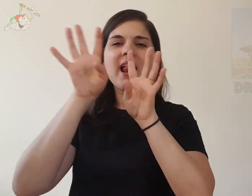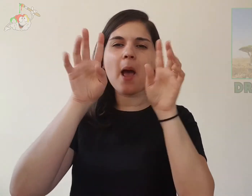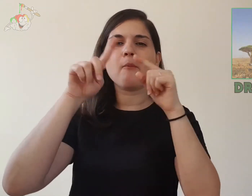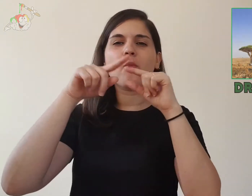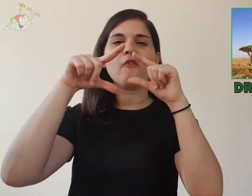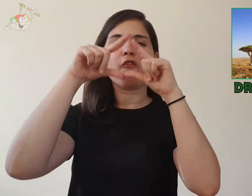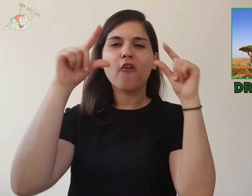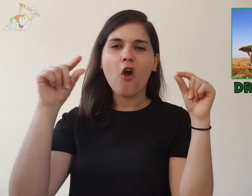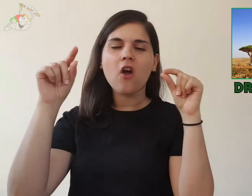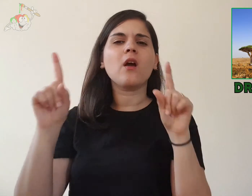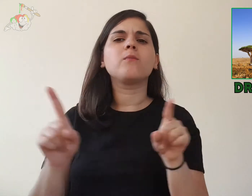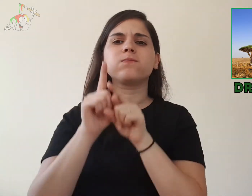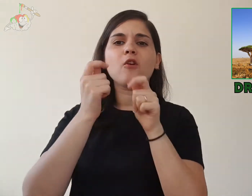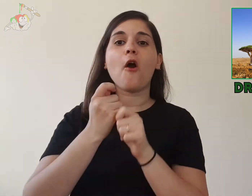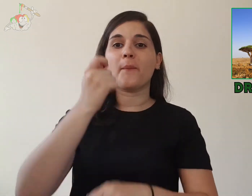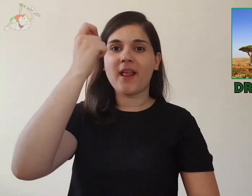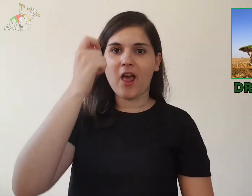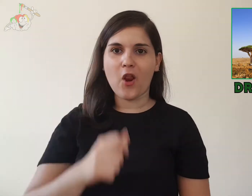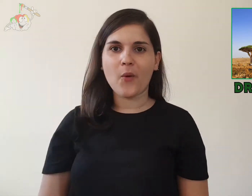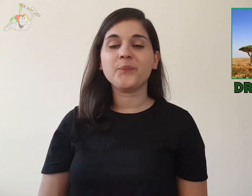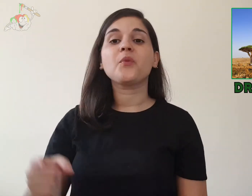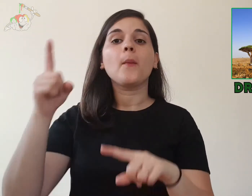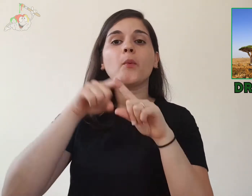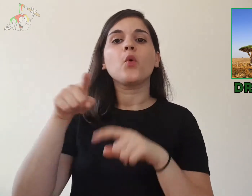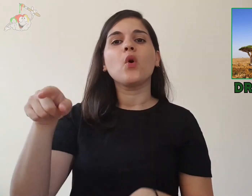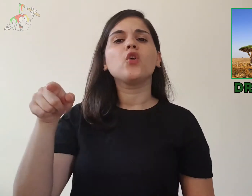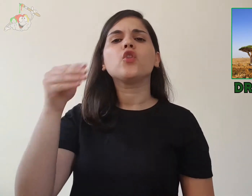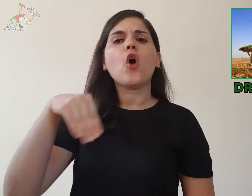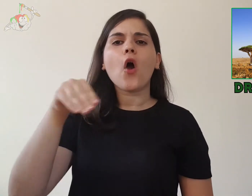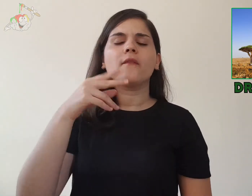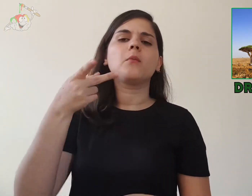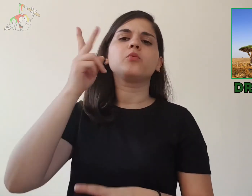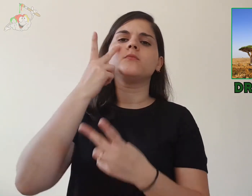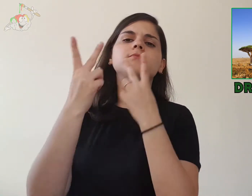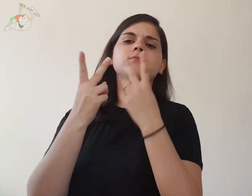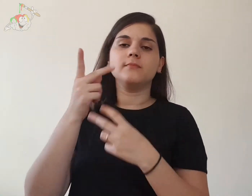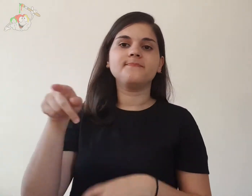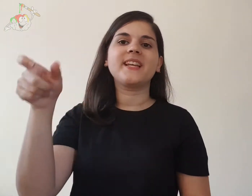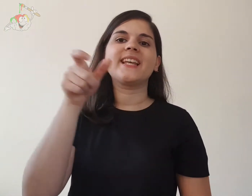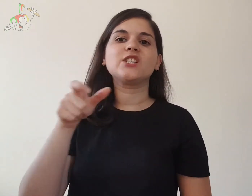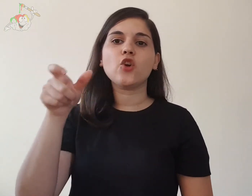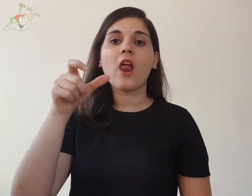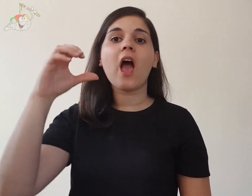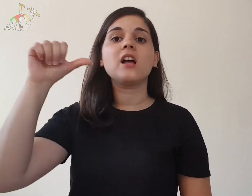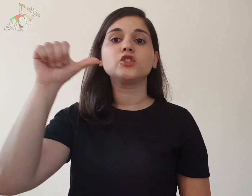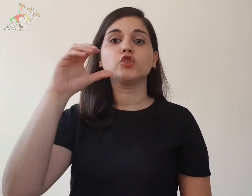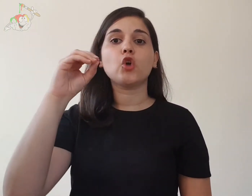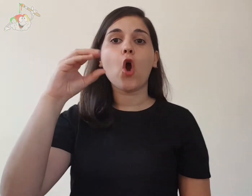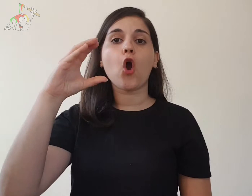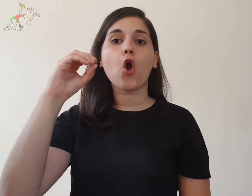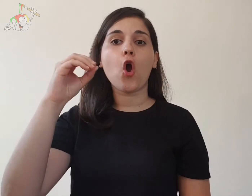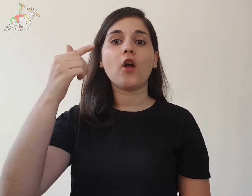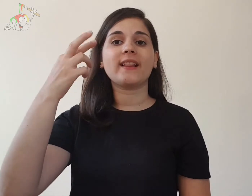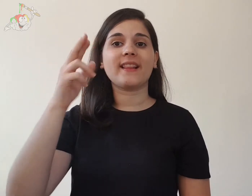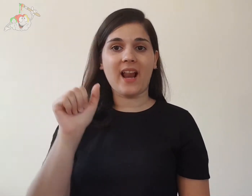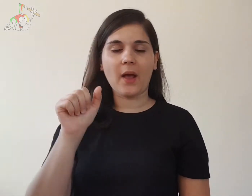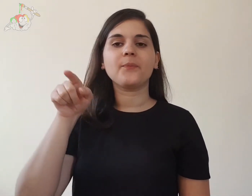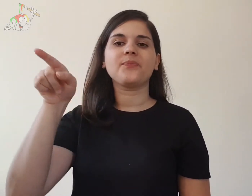and leaves it looks like an umbrella. It is known on the island of Socotra,